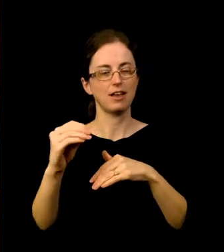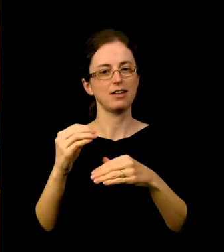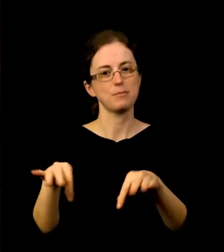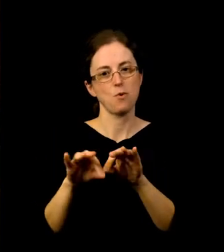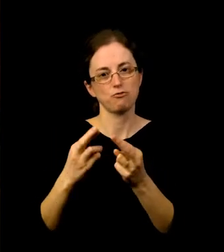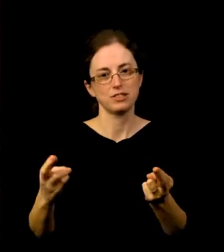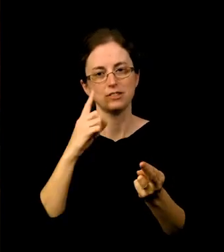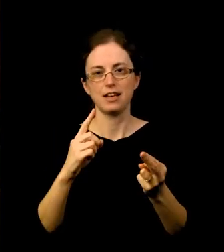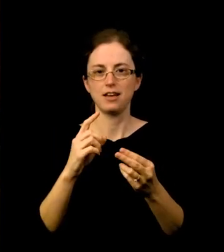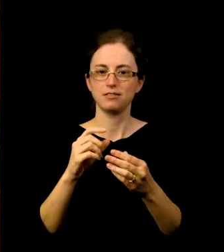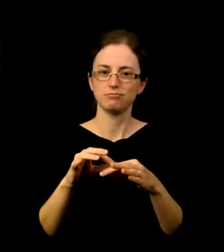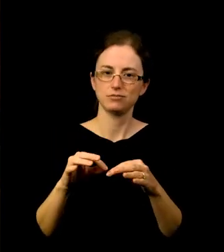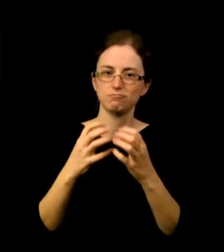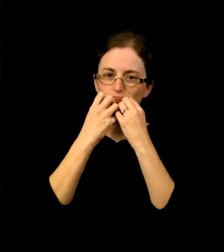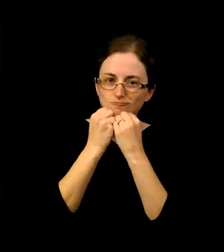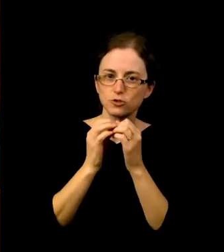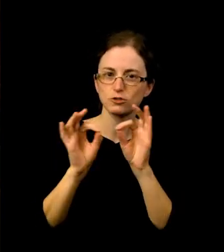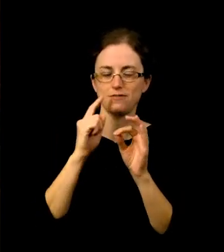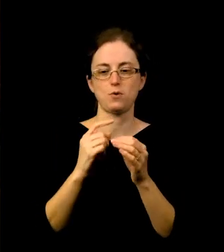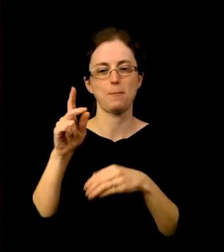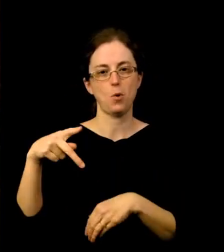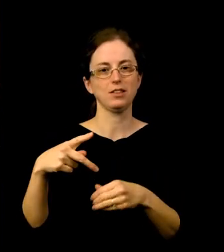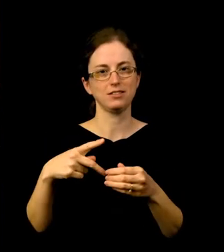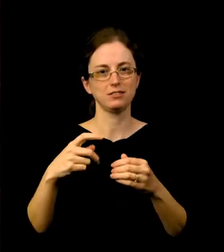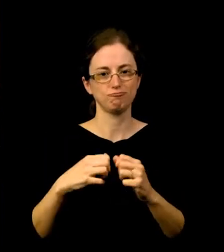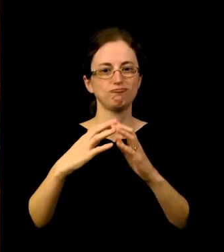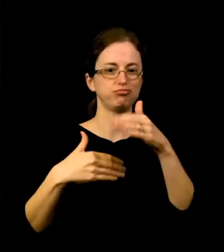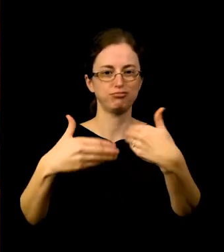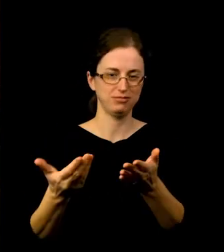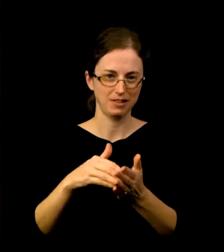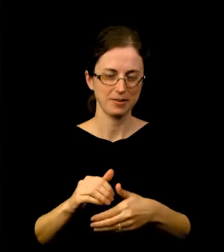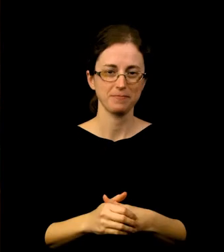the Museum is an accessible and inclusive resource, and a cornerstone of Portland’s rebirth.